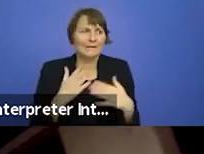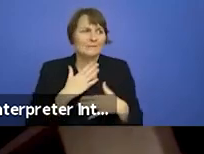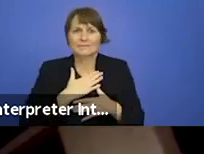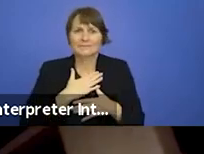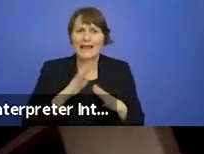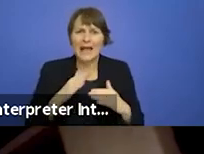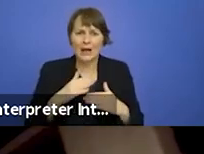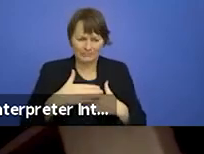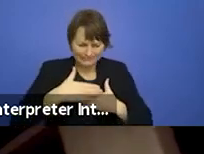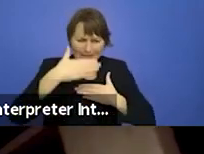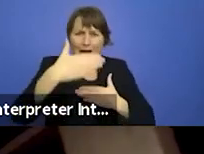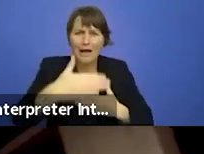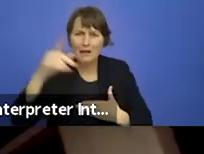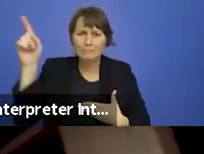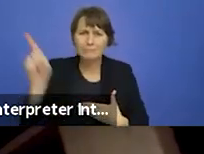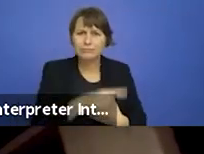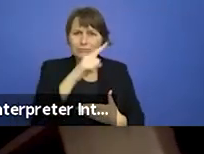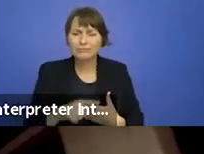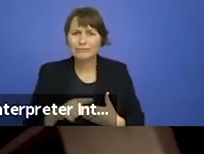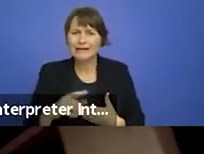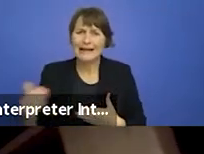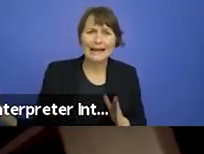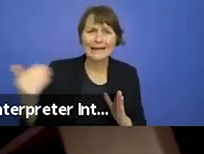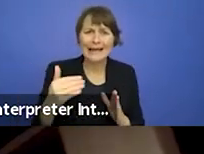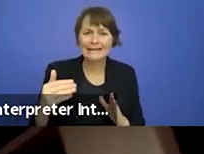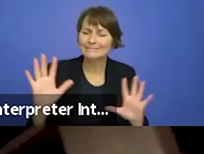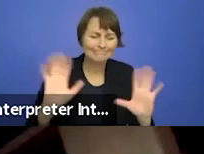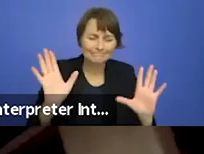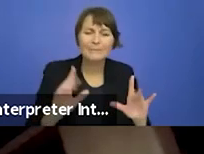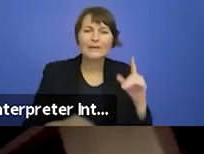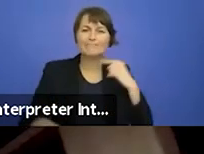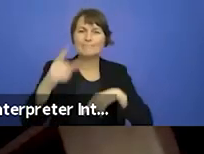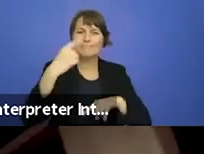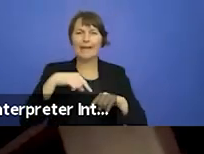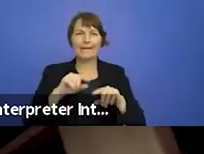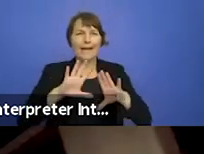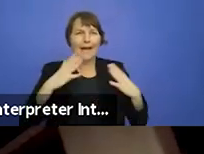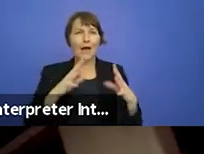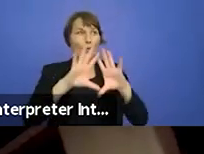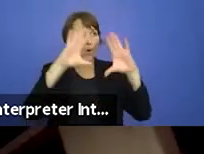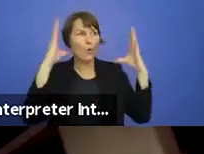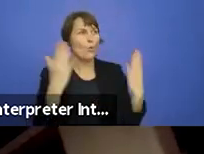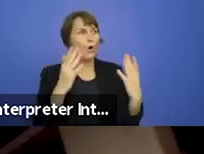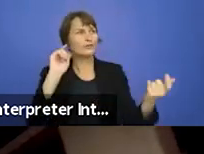work again, trying to determine if it still had a place in this new world and when we did PROJEKT